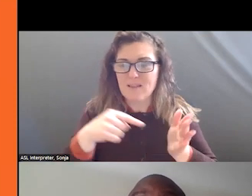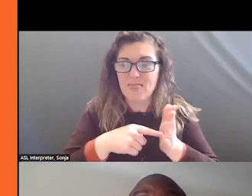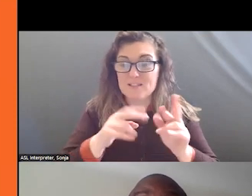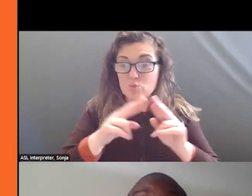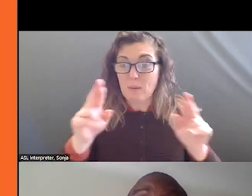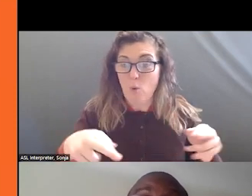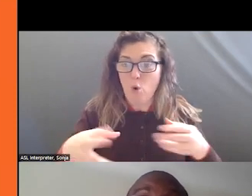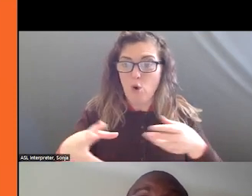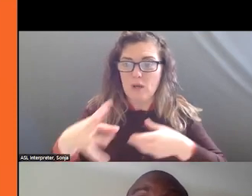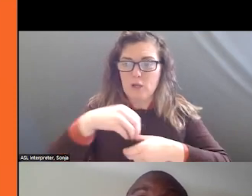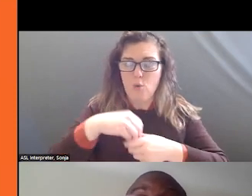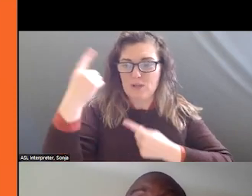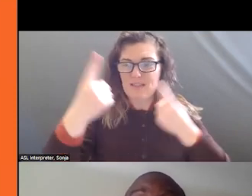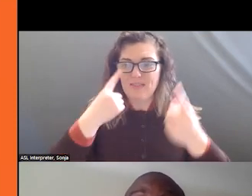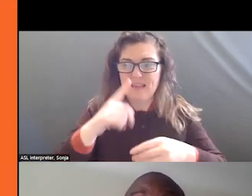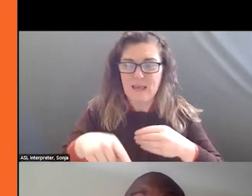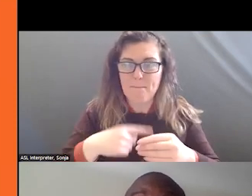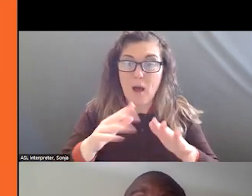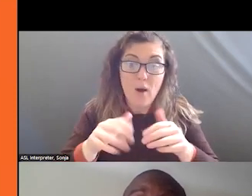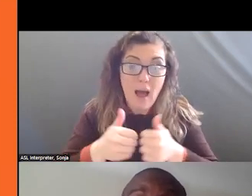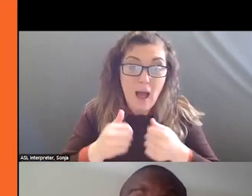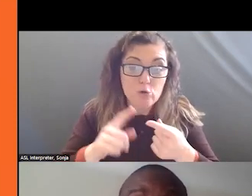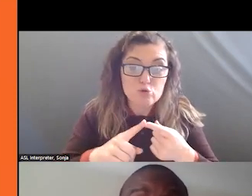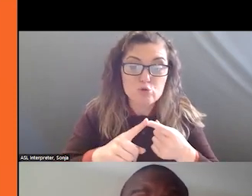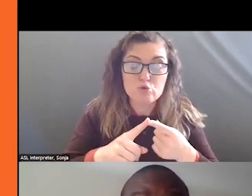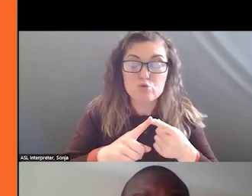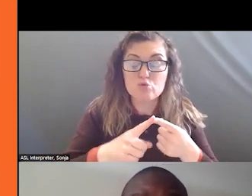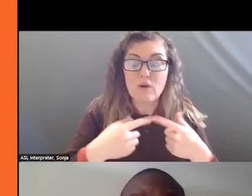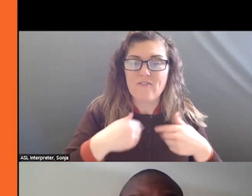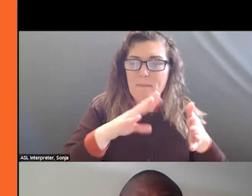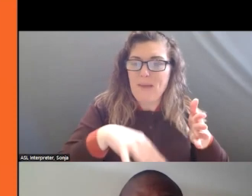THINKING AROUND HOW METRICS REFLECT YOUR VALUES AS A SYSTEM.